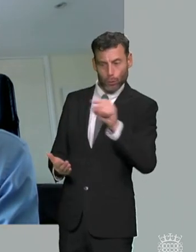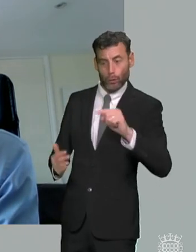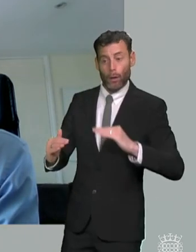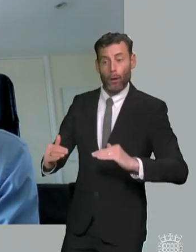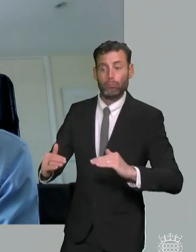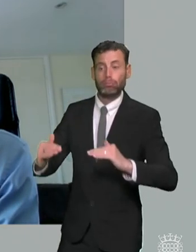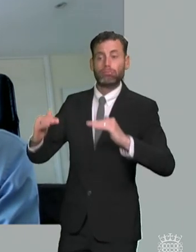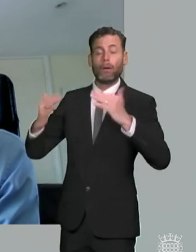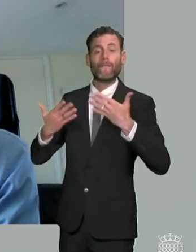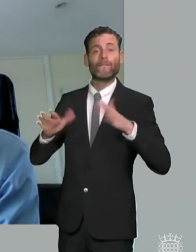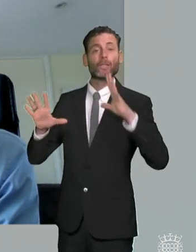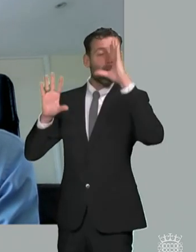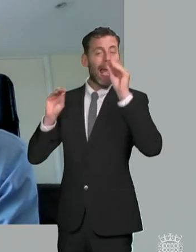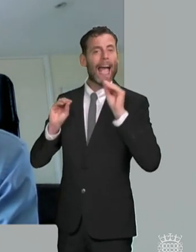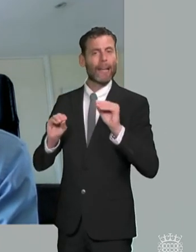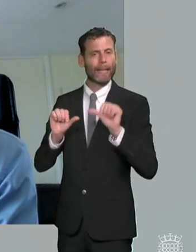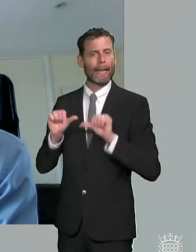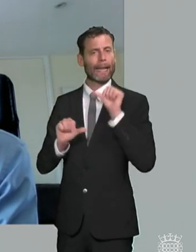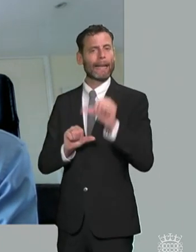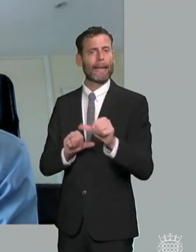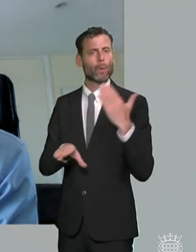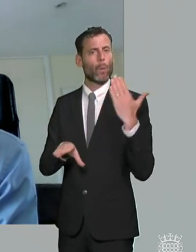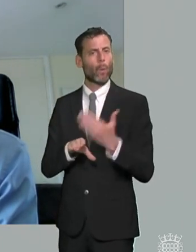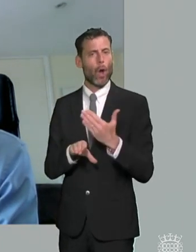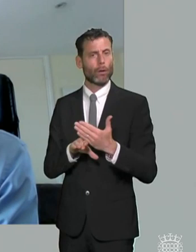education young people when they leave education so it doesn't say a lot about